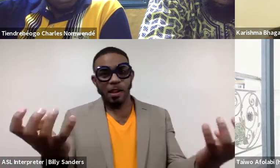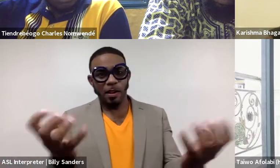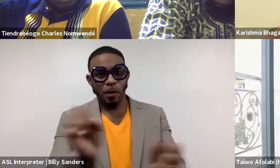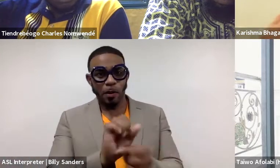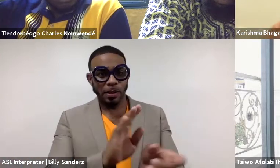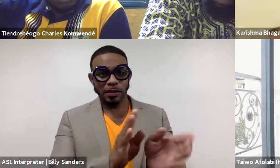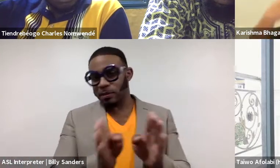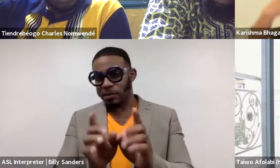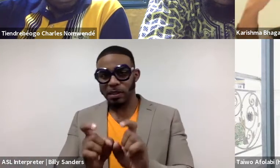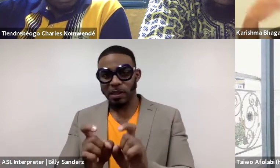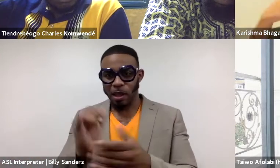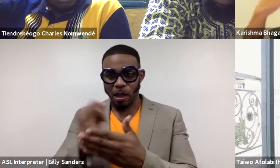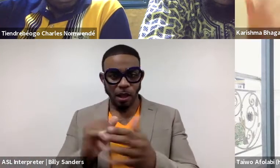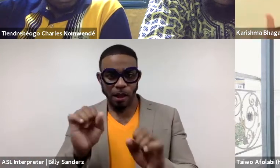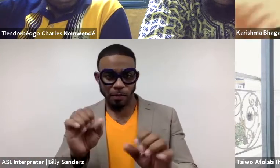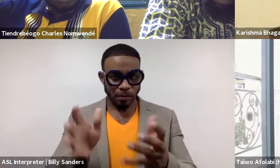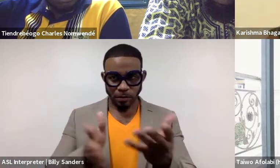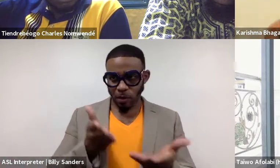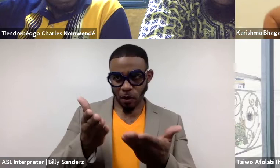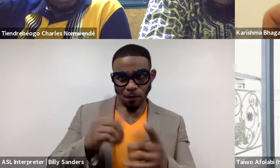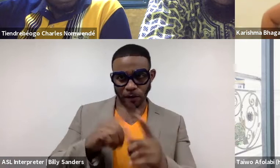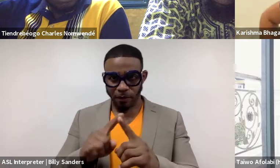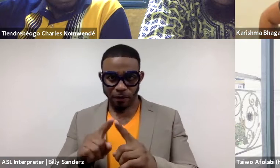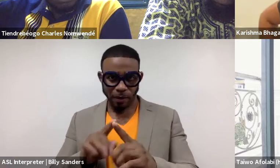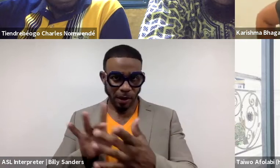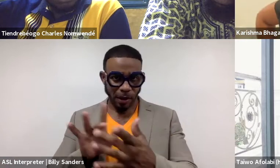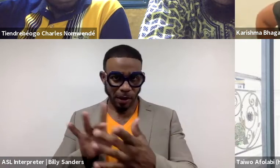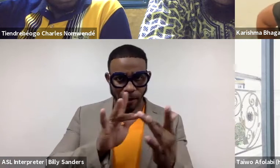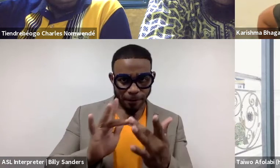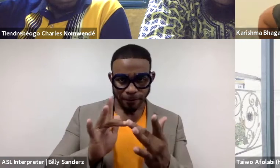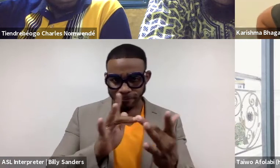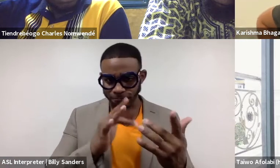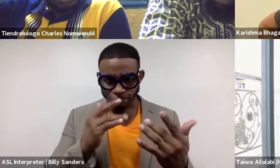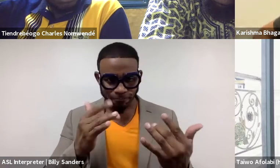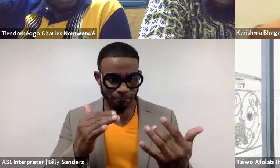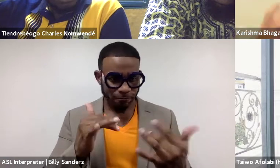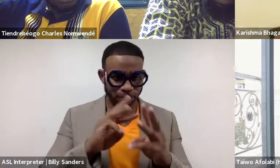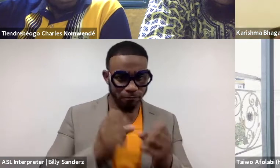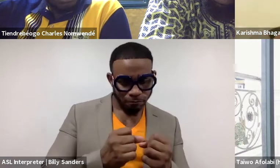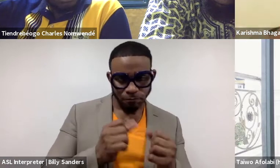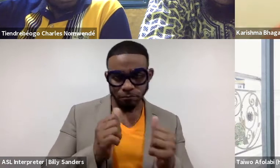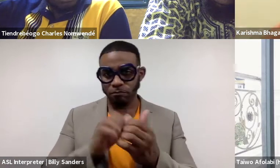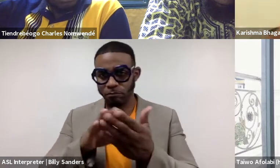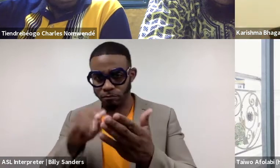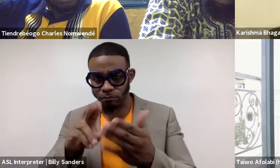The artists were able to offer different outreach workshops with the students at the university